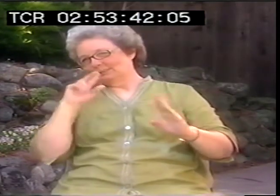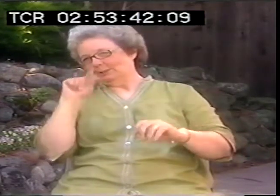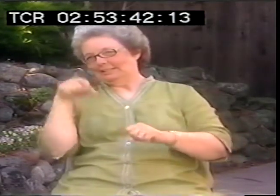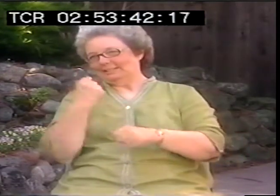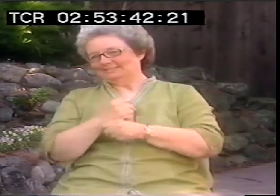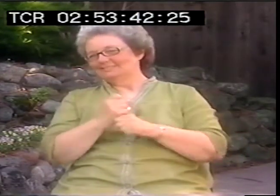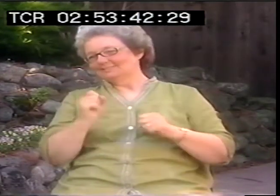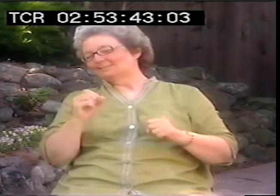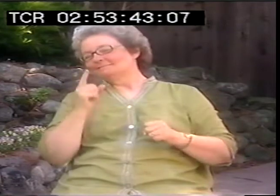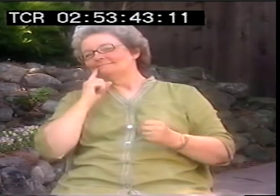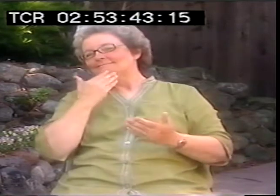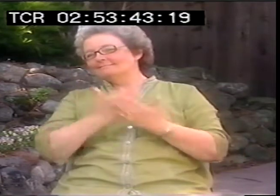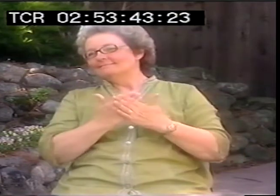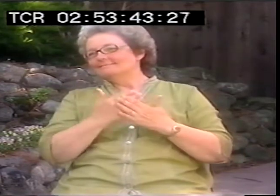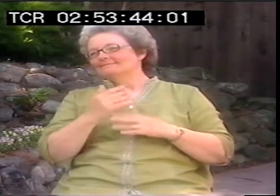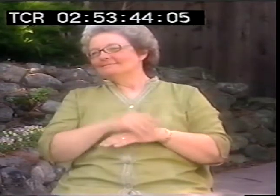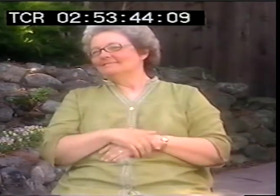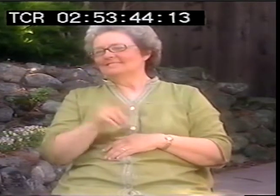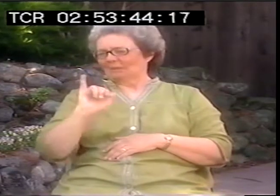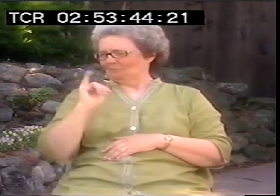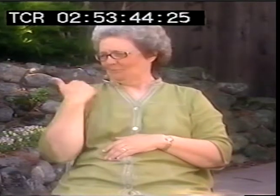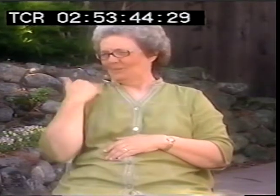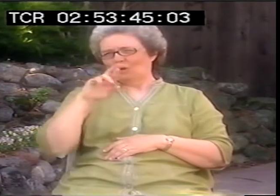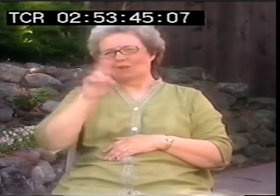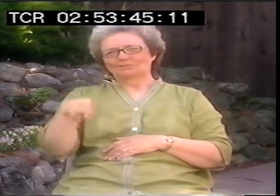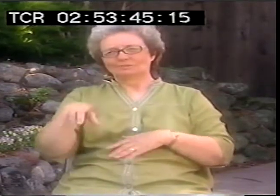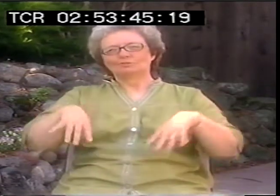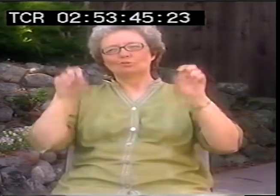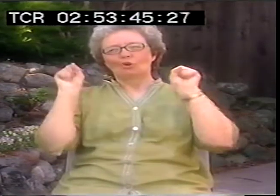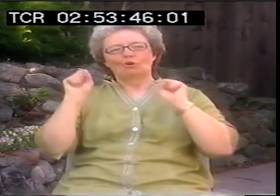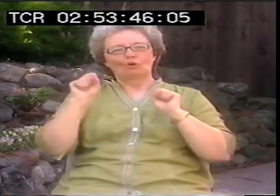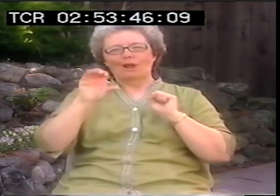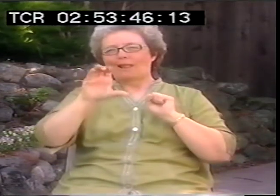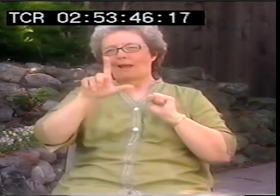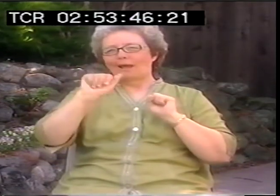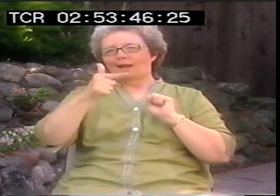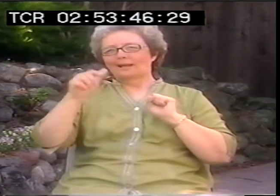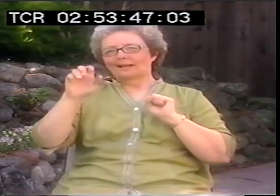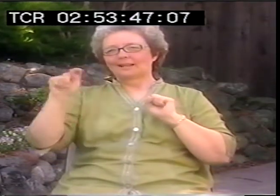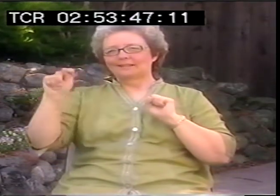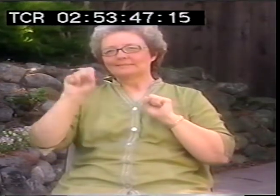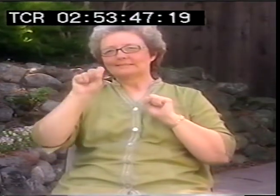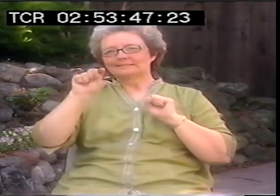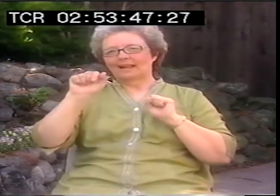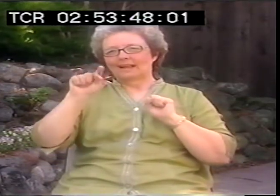the 20 year period afer the 1980’s. Rochester hosted a gathering to generate the